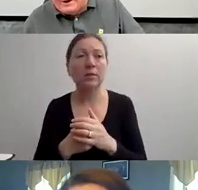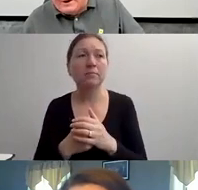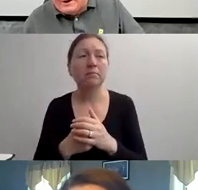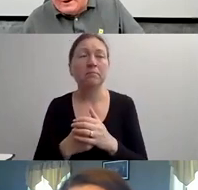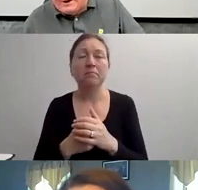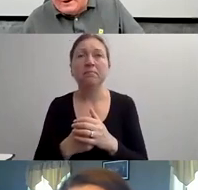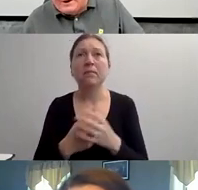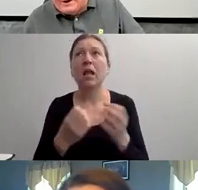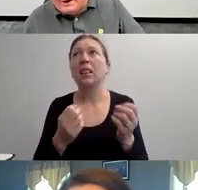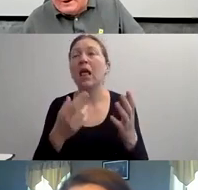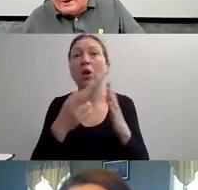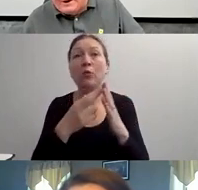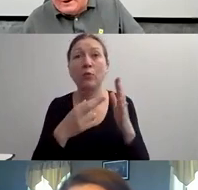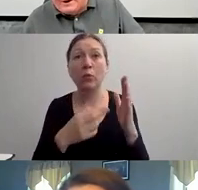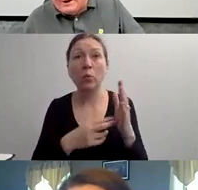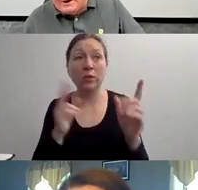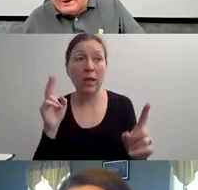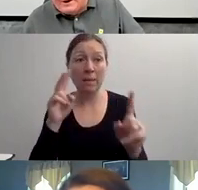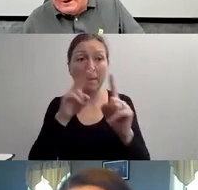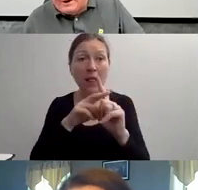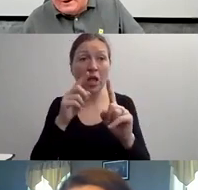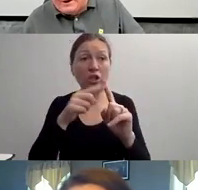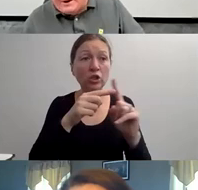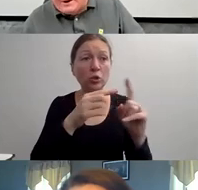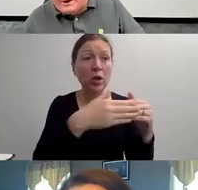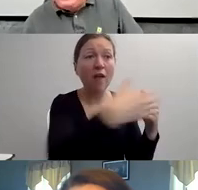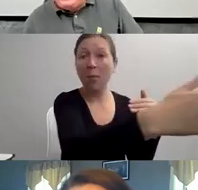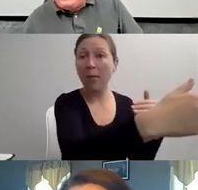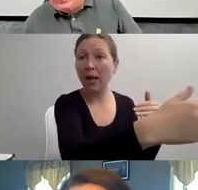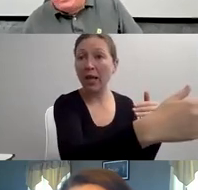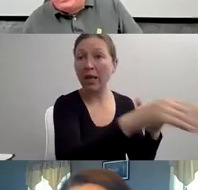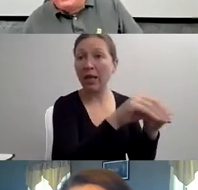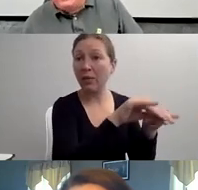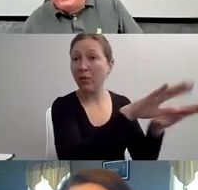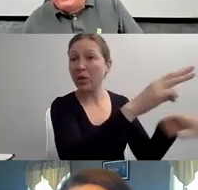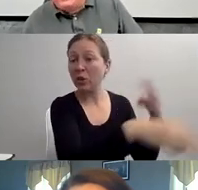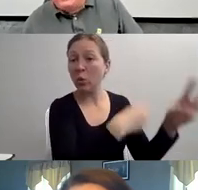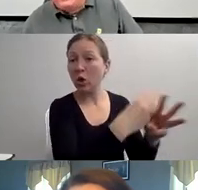ACTUALLY IT'S A GREAT MOVIE ABOUT A COMING OF AGE ACCEPTING DISABILITY.